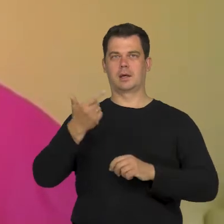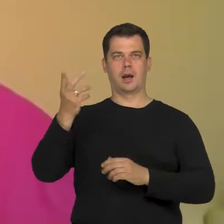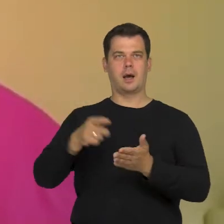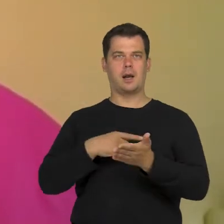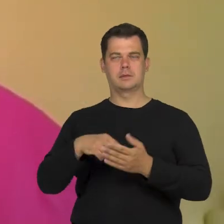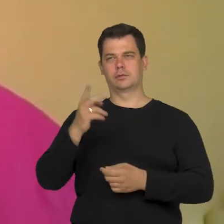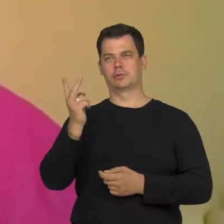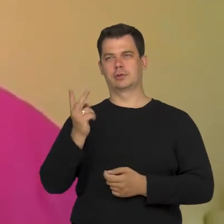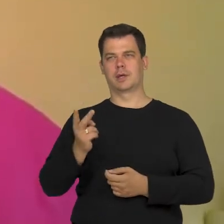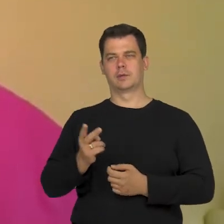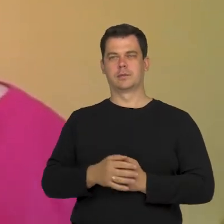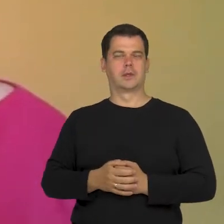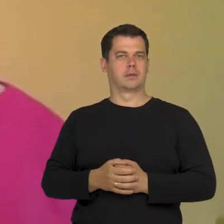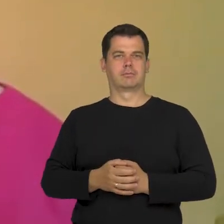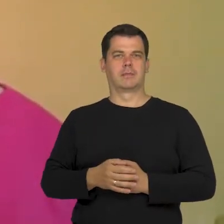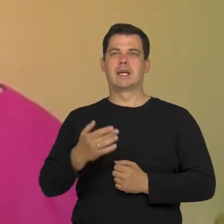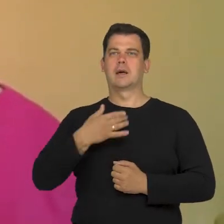I have a question for miss Anna Dymna.